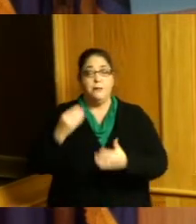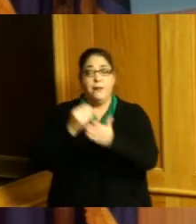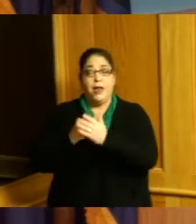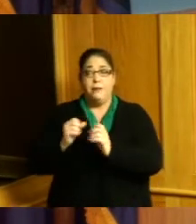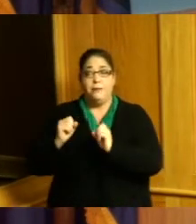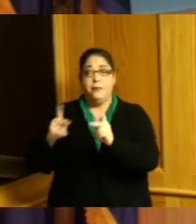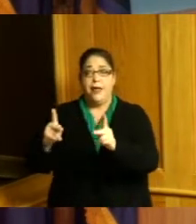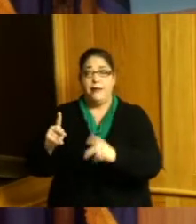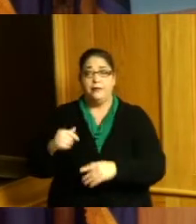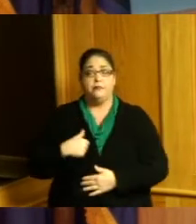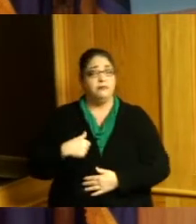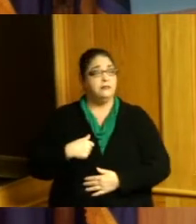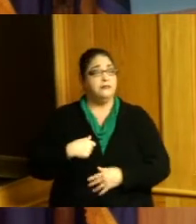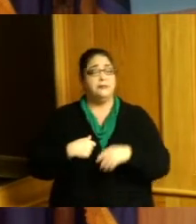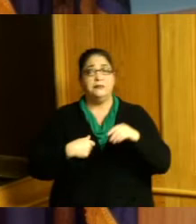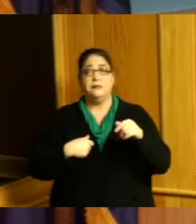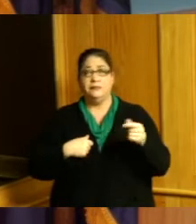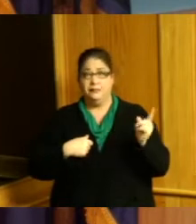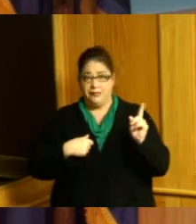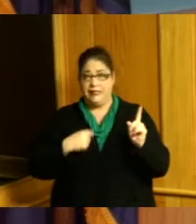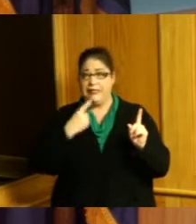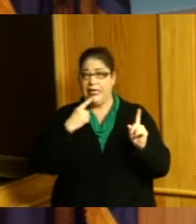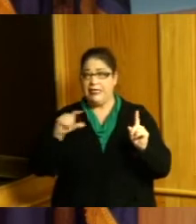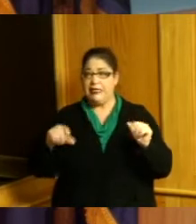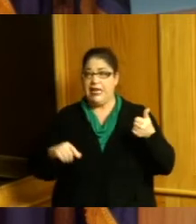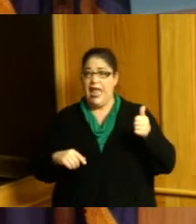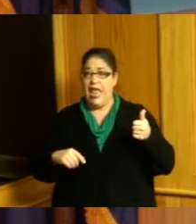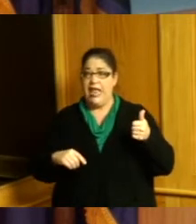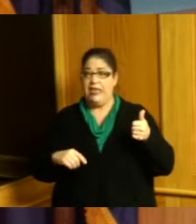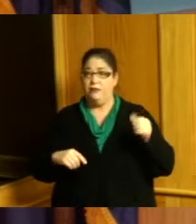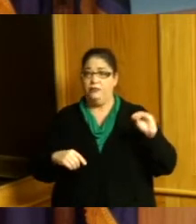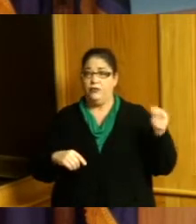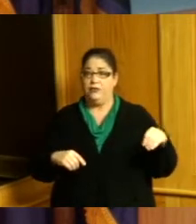administration said 10 percent we looked at the numbers and we were on board right away so let's